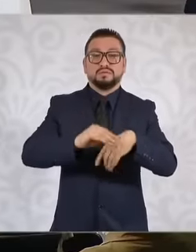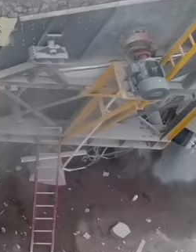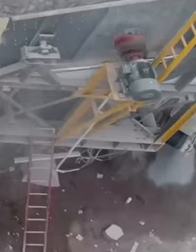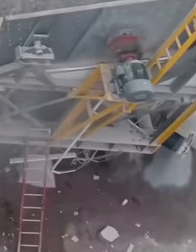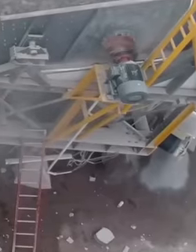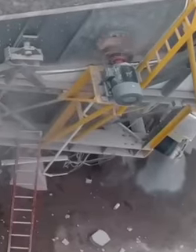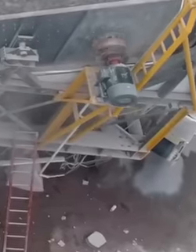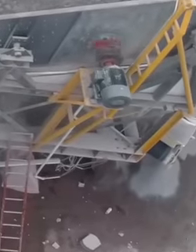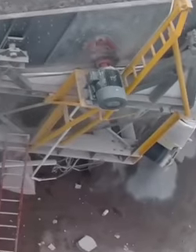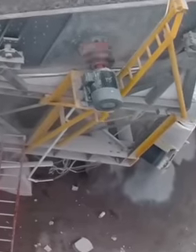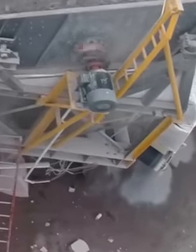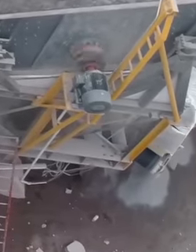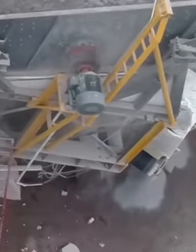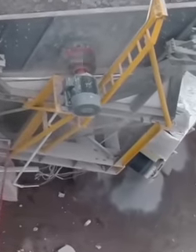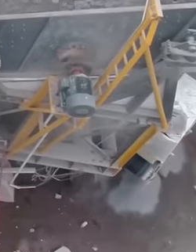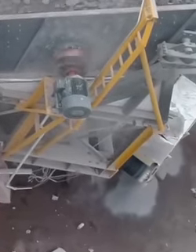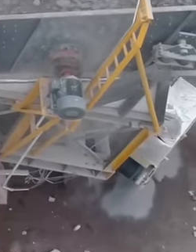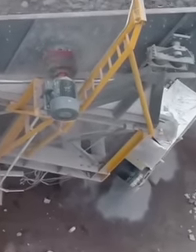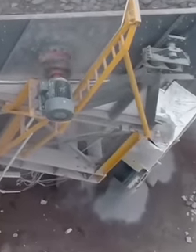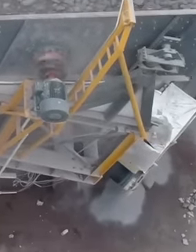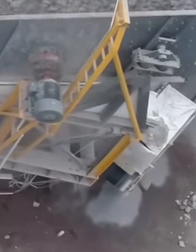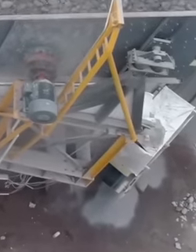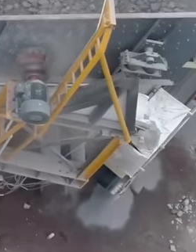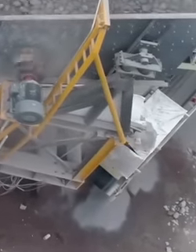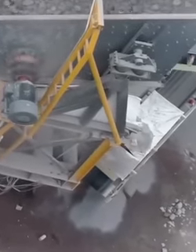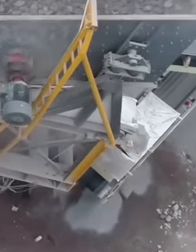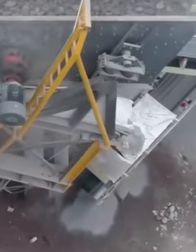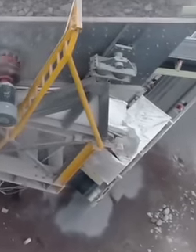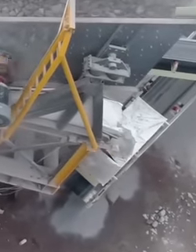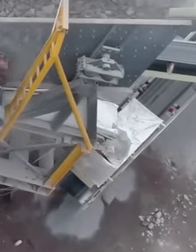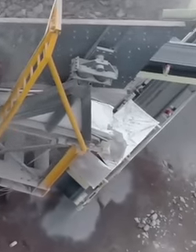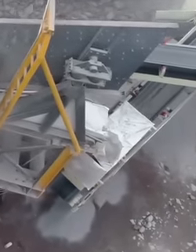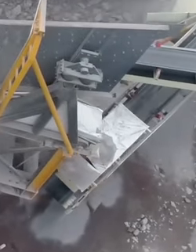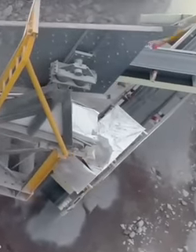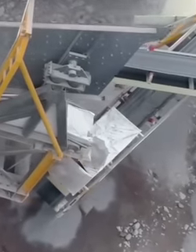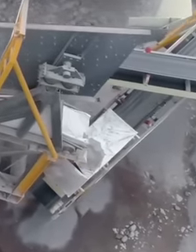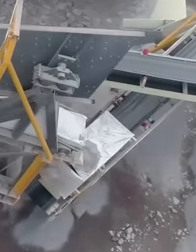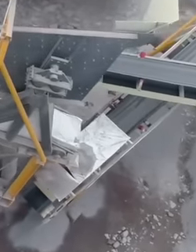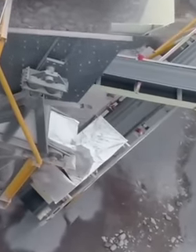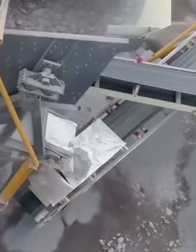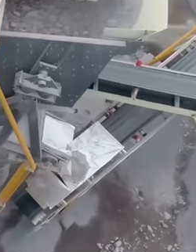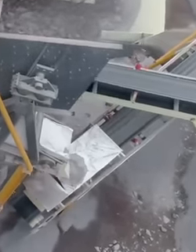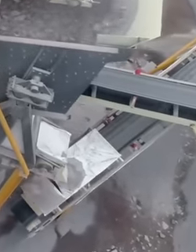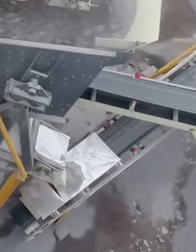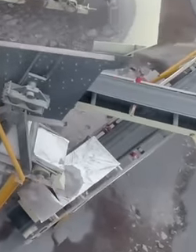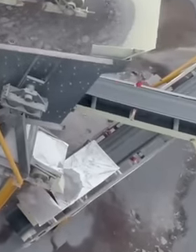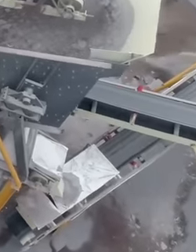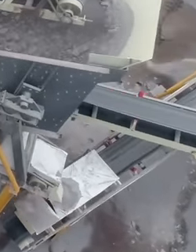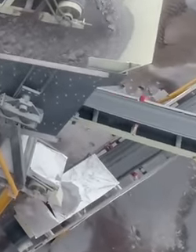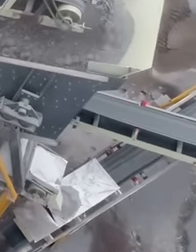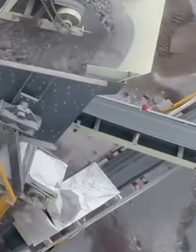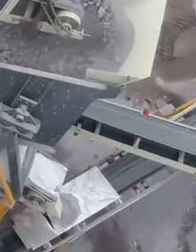Anthropology history in the archaeological zones and what I would say the most delicate also for Mexico